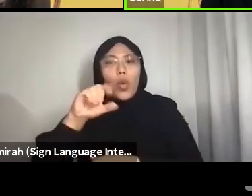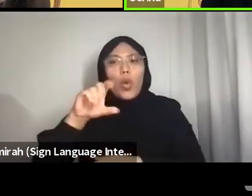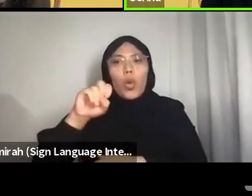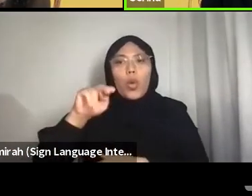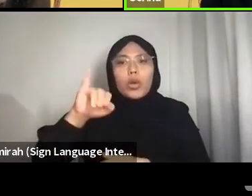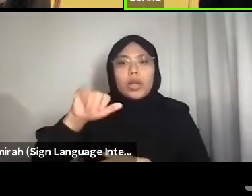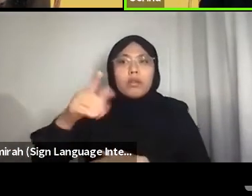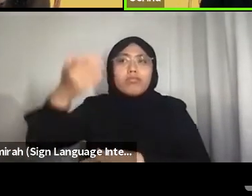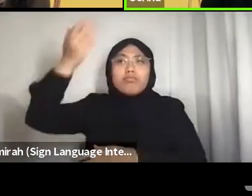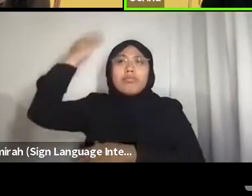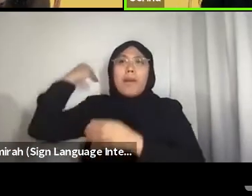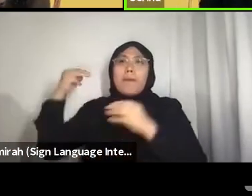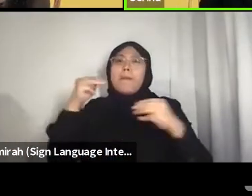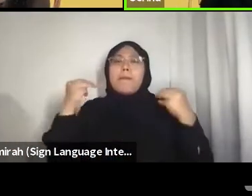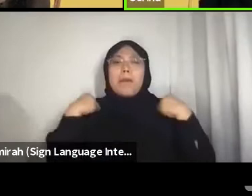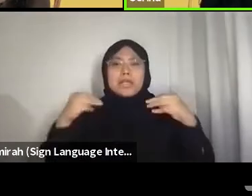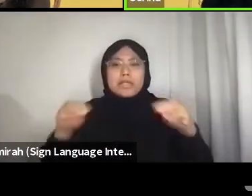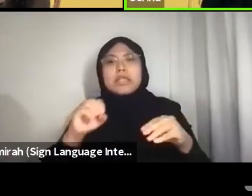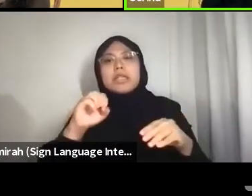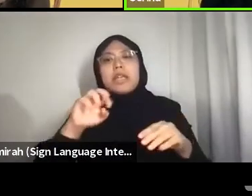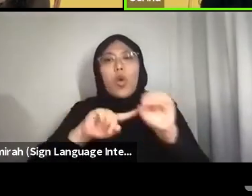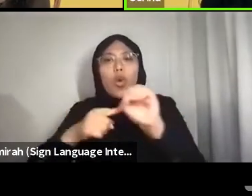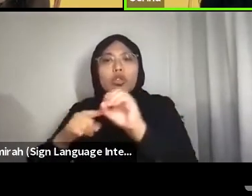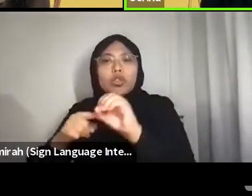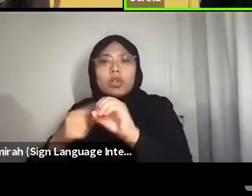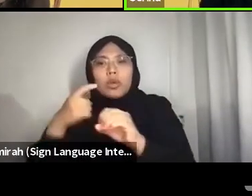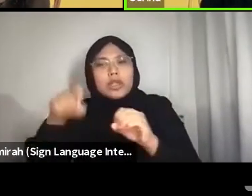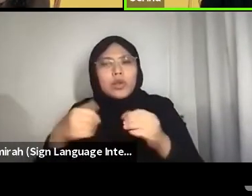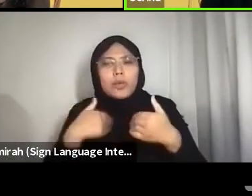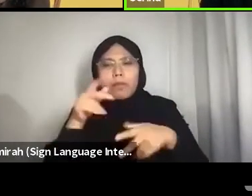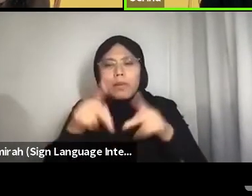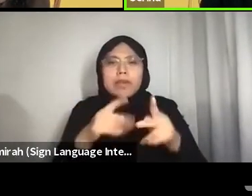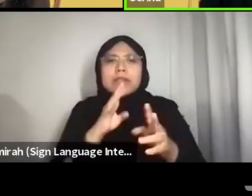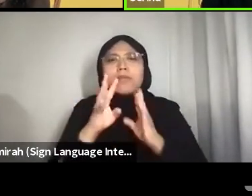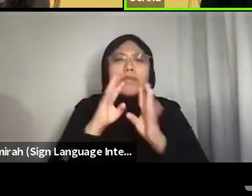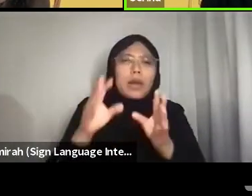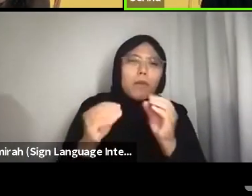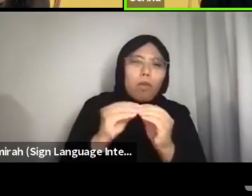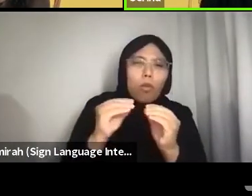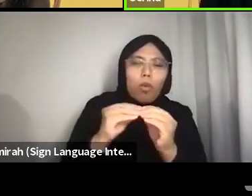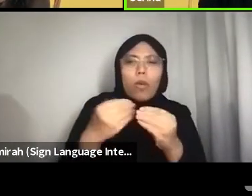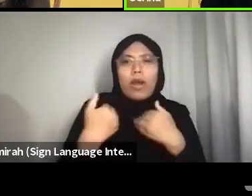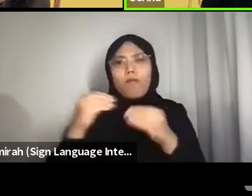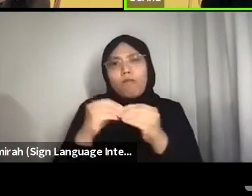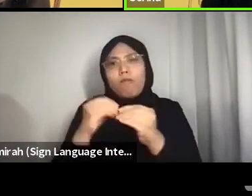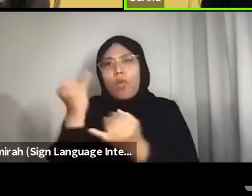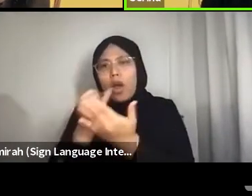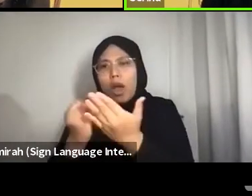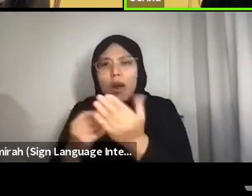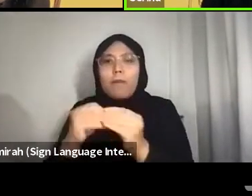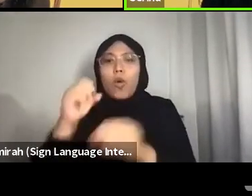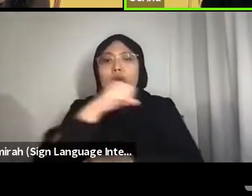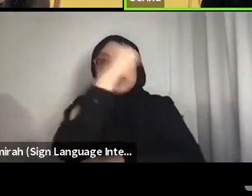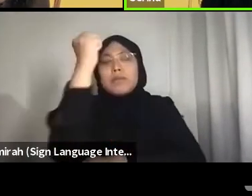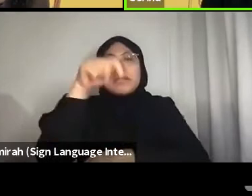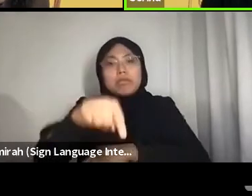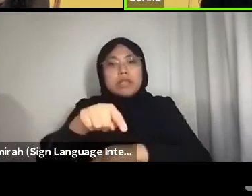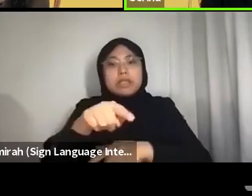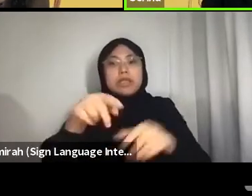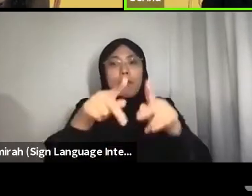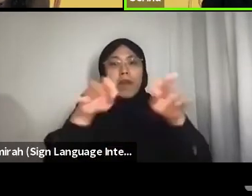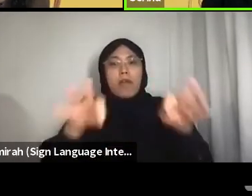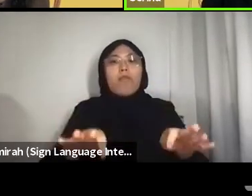It’s people like nor who should speak more and have more art and have more space, and have more platforms like this, to bring out the authentic.